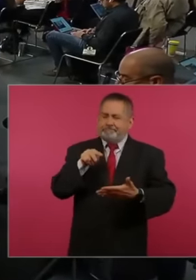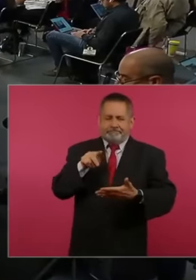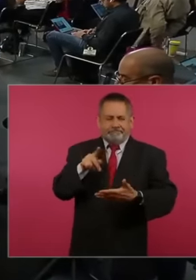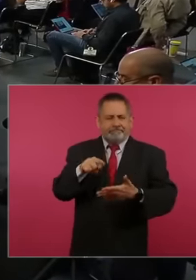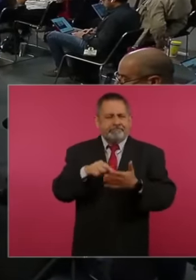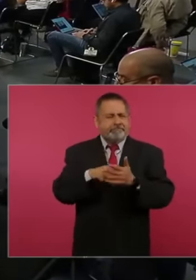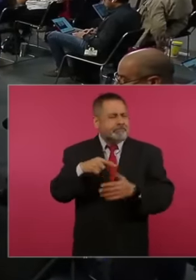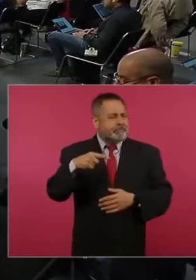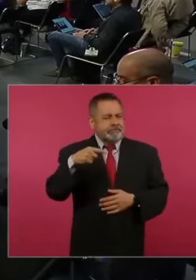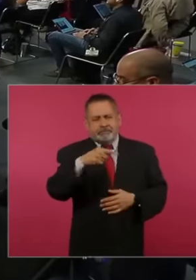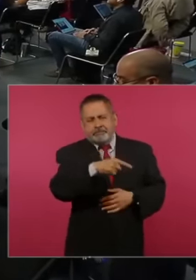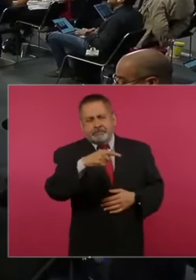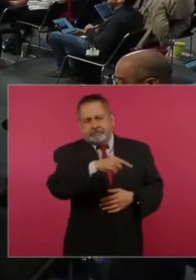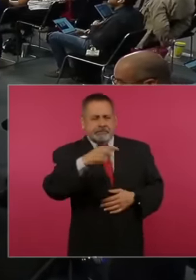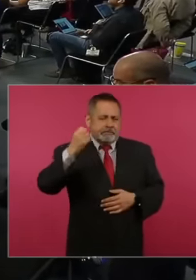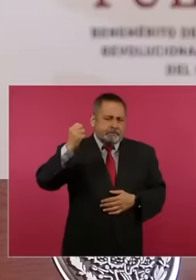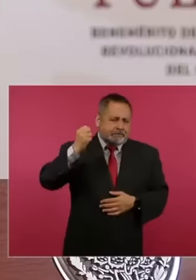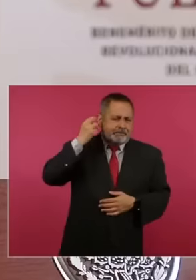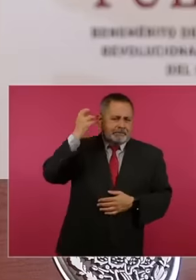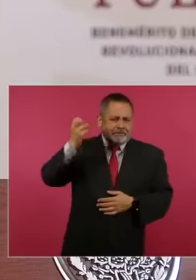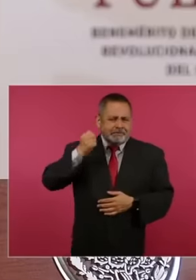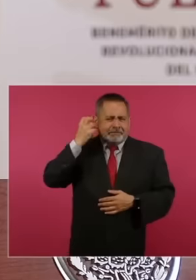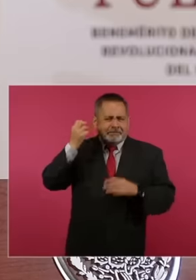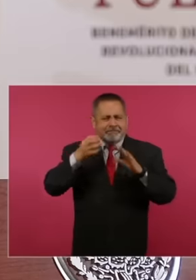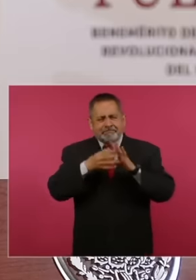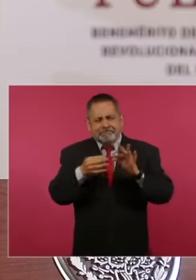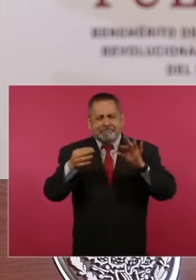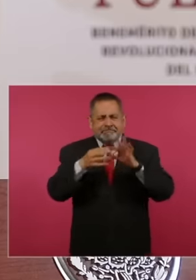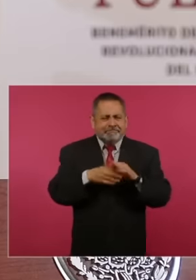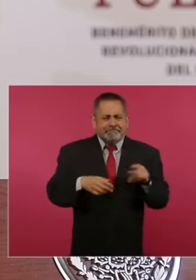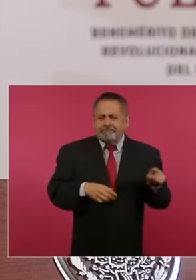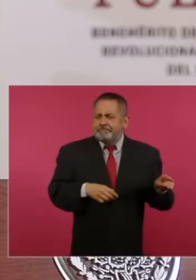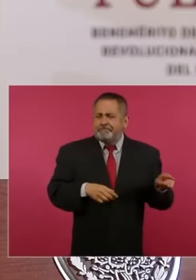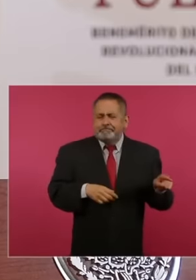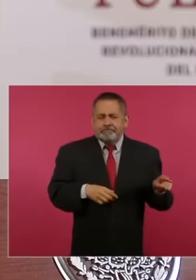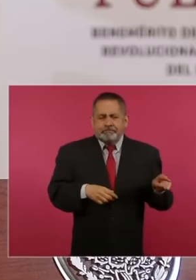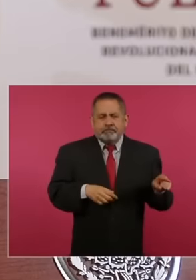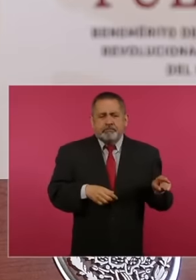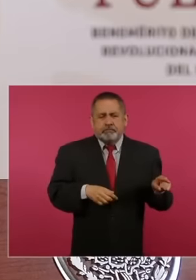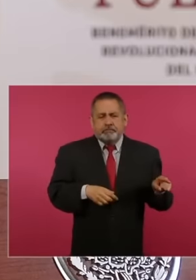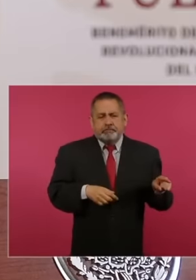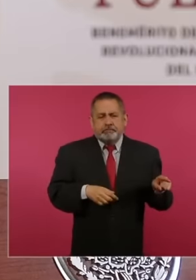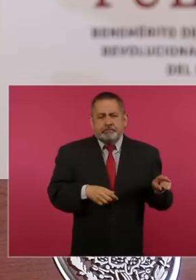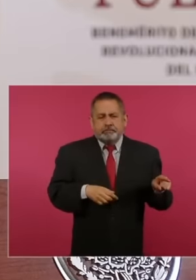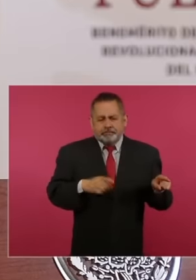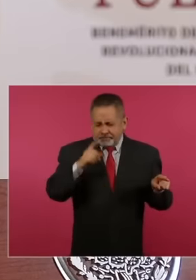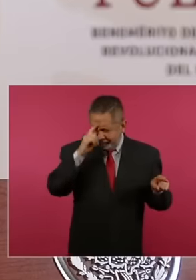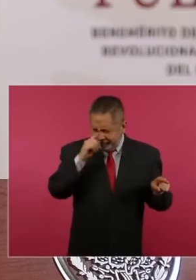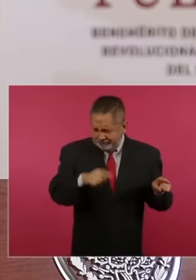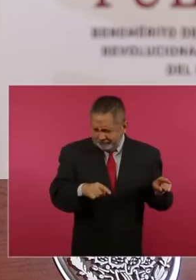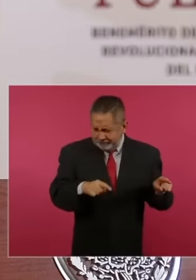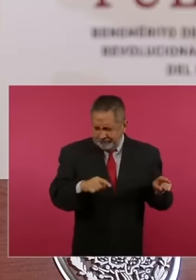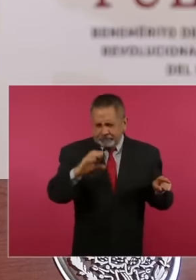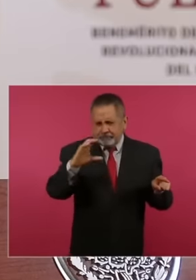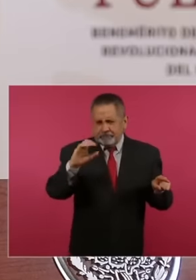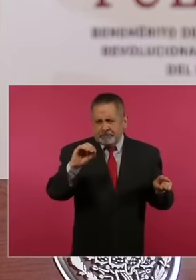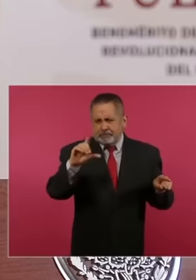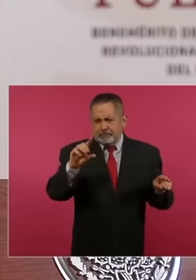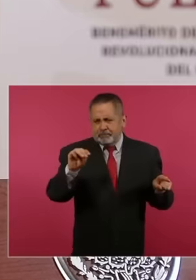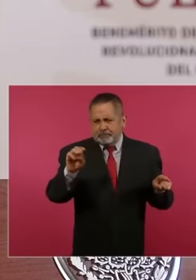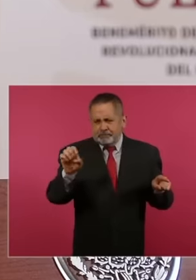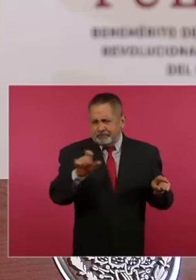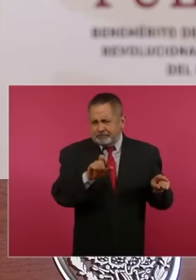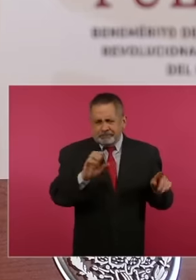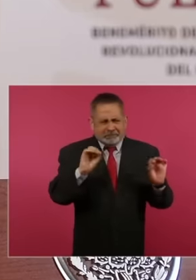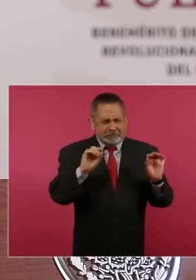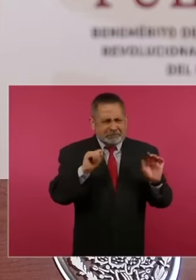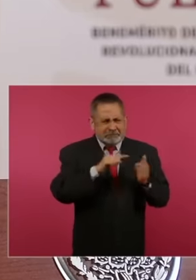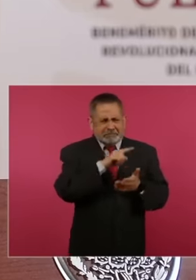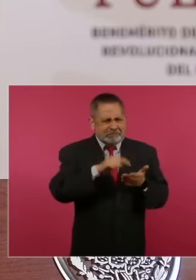conference. I think it was at a school in Mexico or somewhere. place where